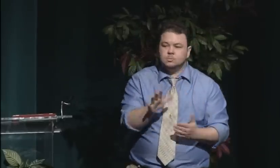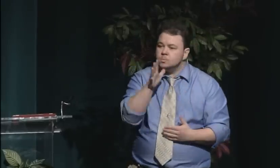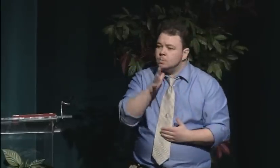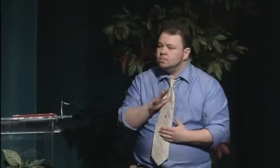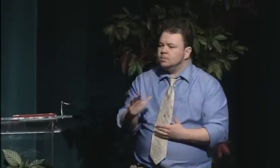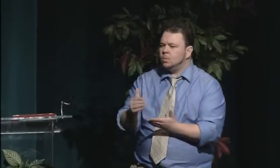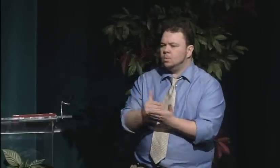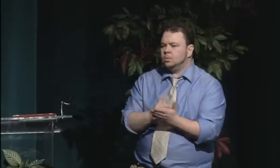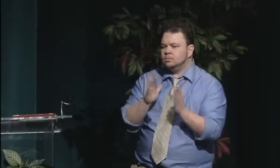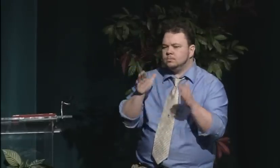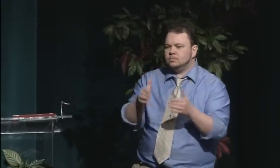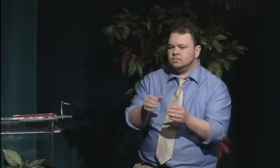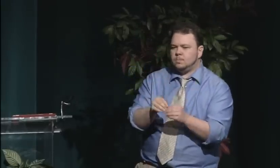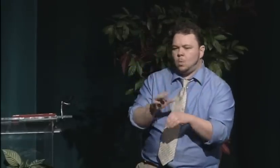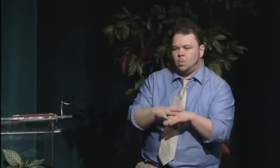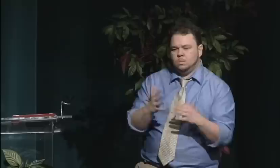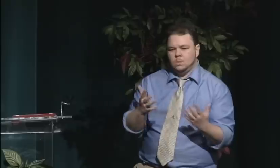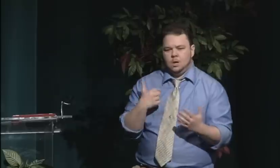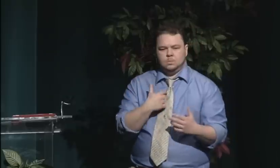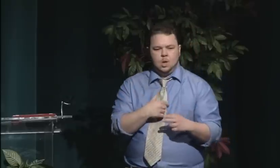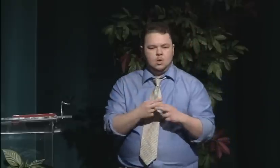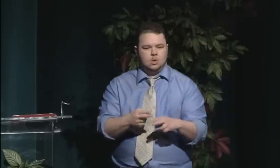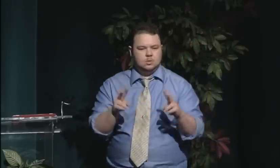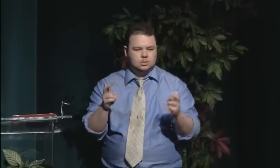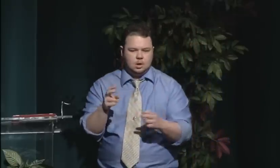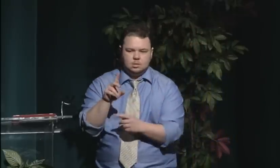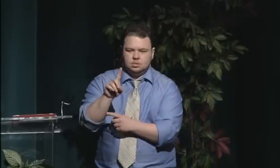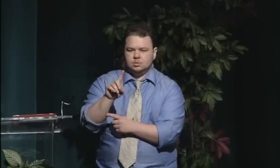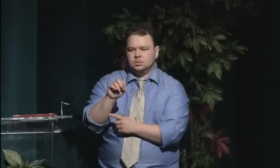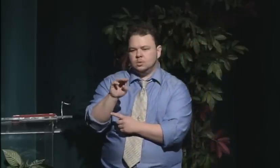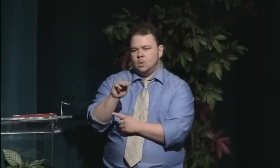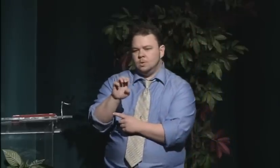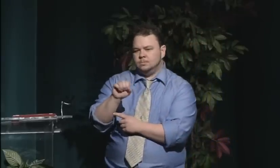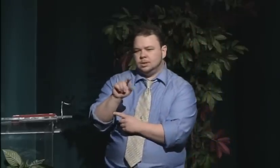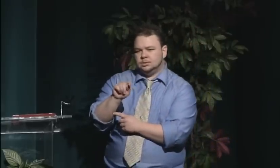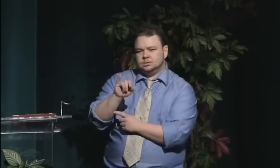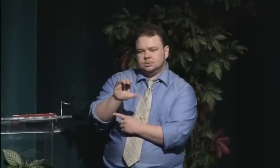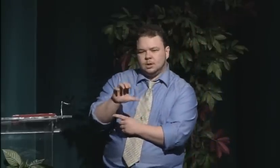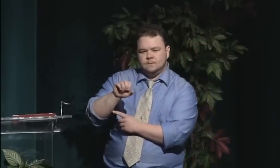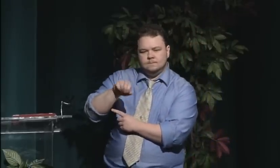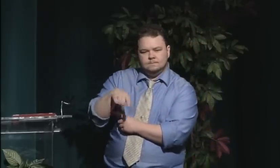about women's participation in higher education in general.